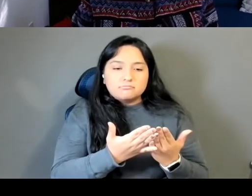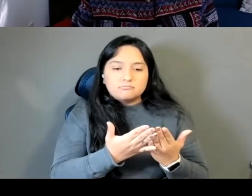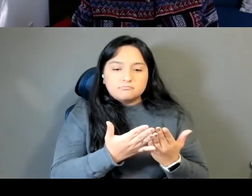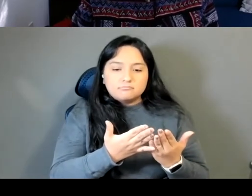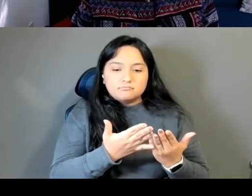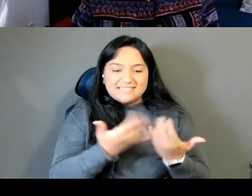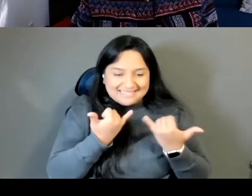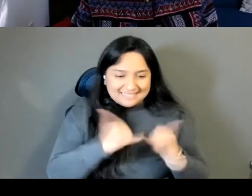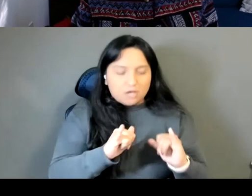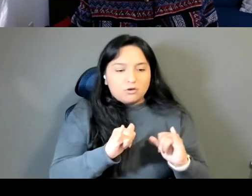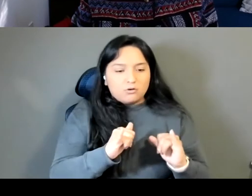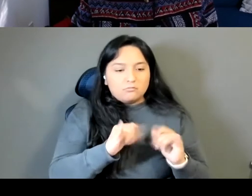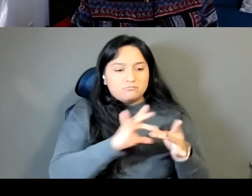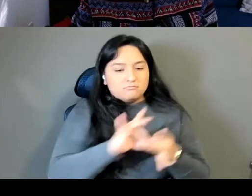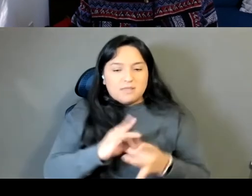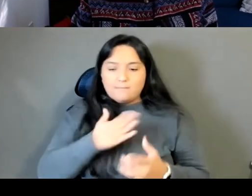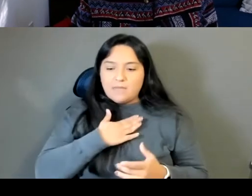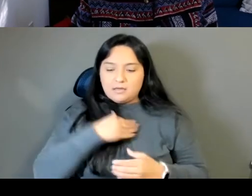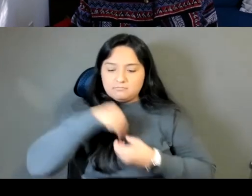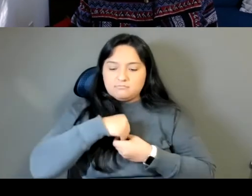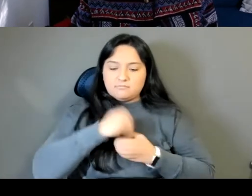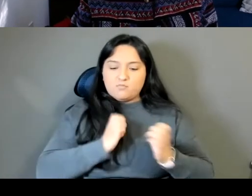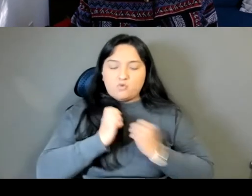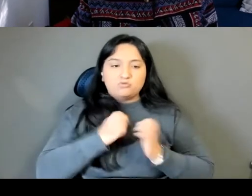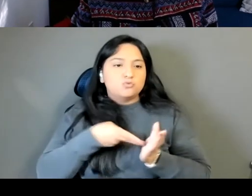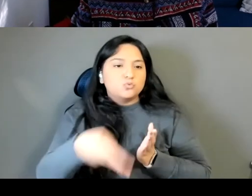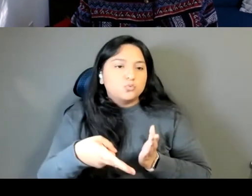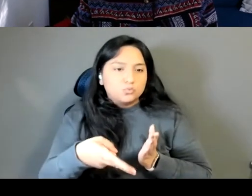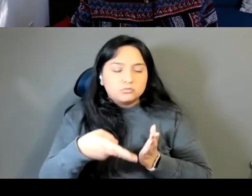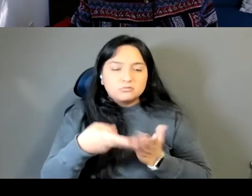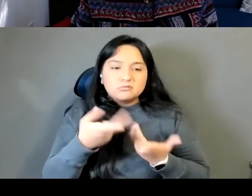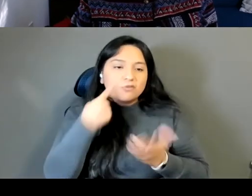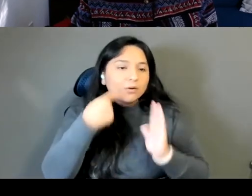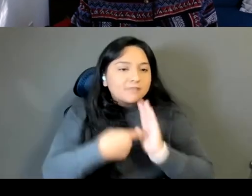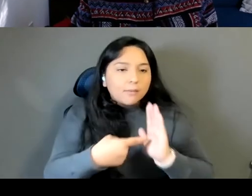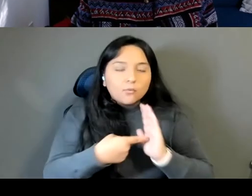that are in names for light so the truth the emotional truths of like being other in the